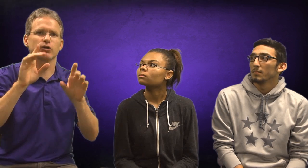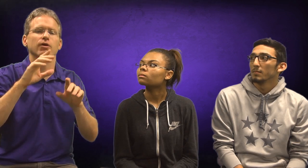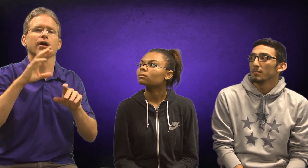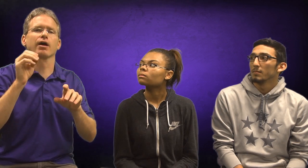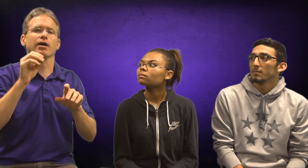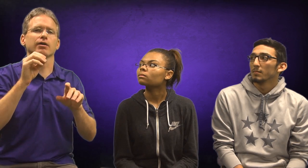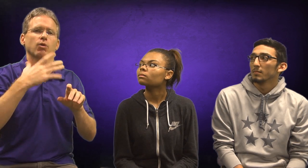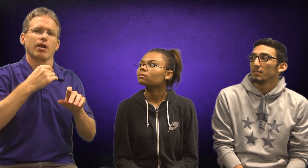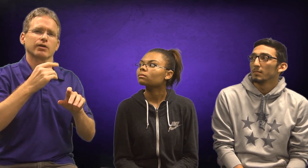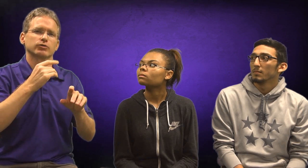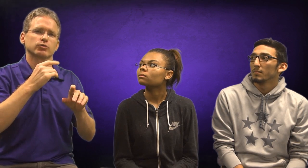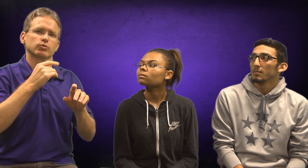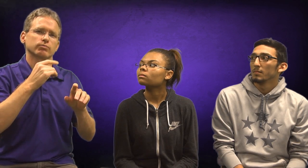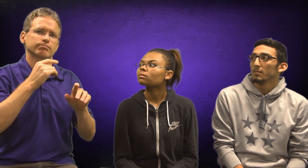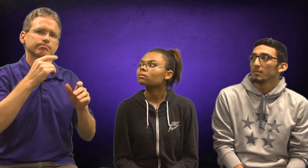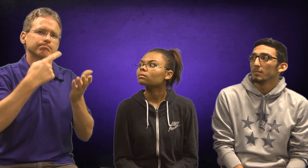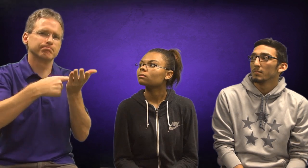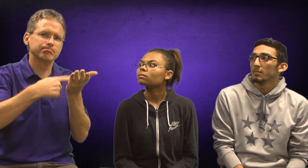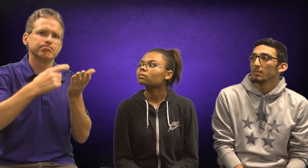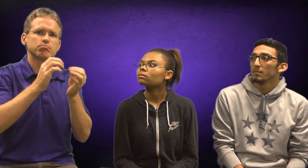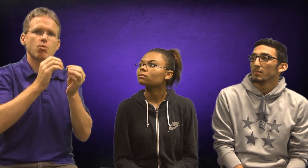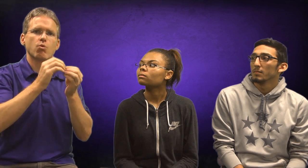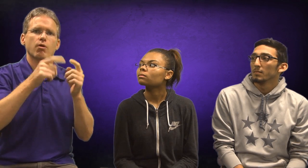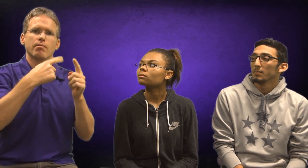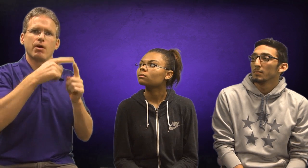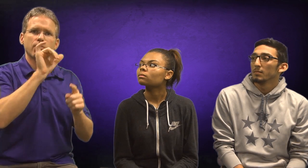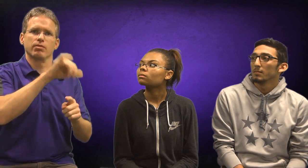But, I wasn't clear. So I want to clear things up here.